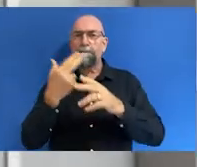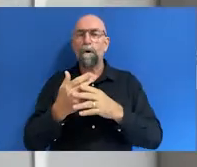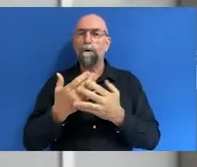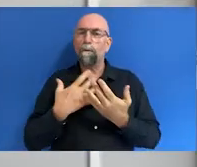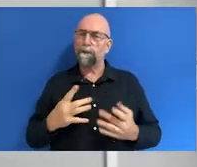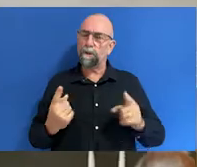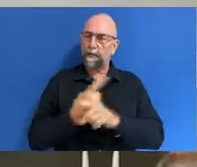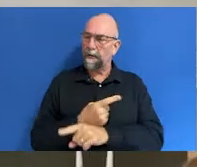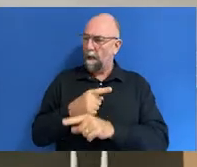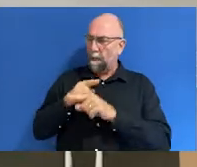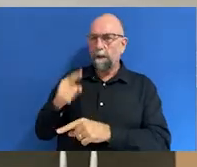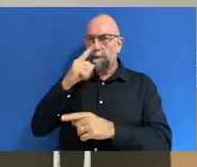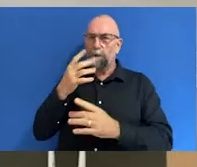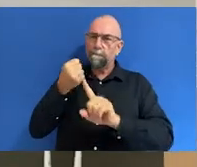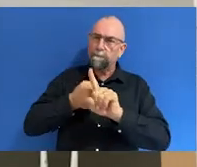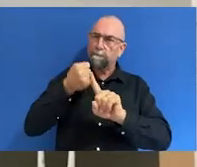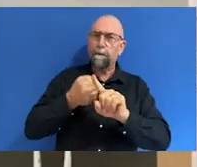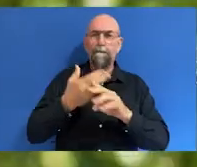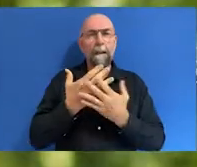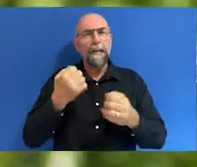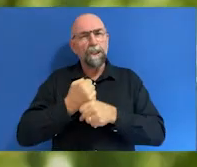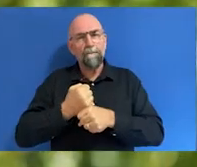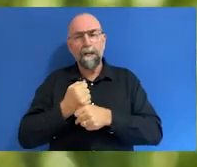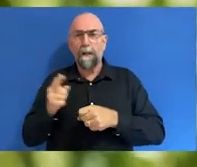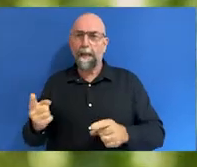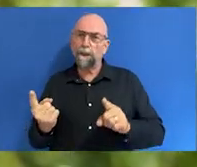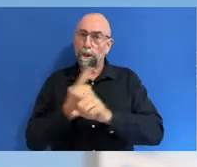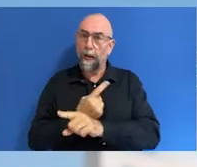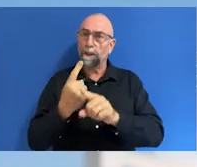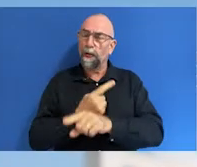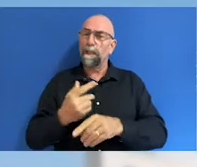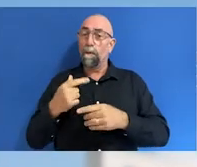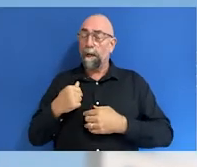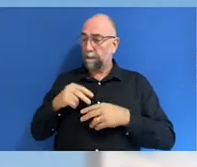They have been heroes and champions of change. It is upon these giant shoulders that we stand.